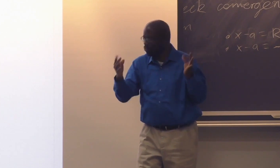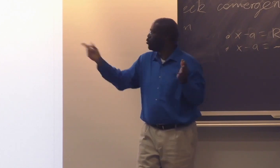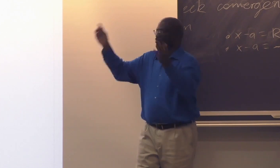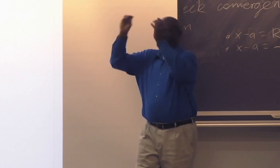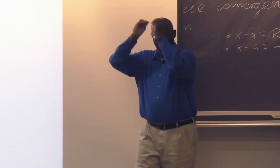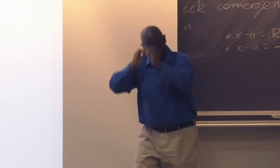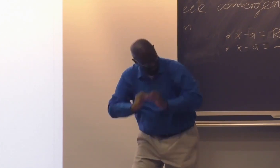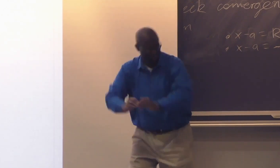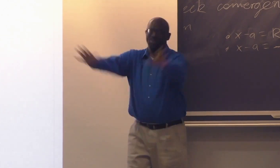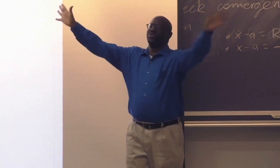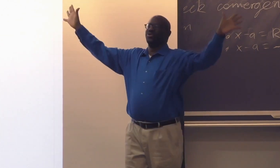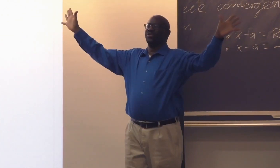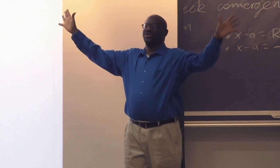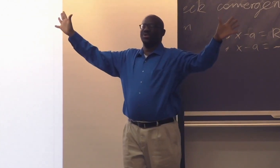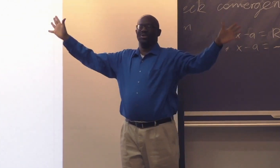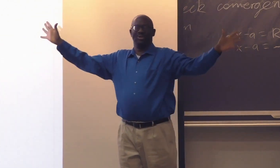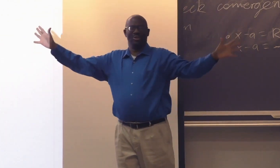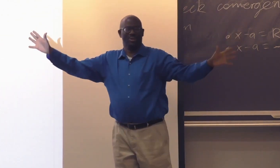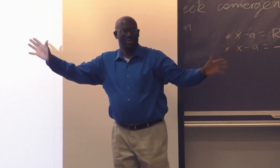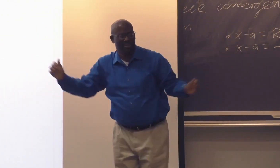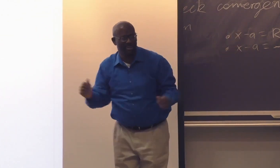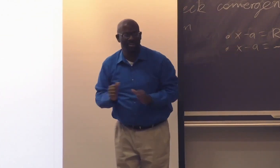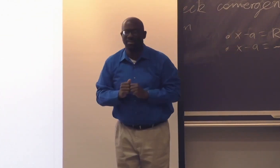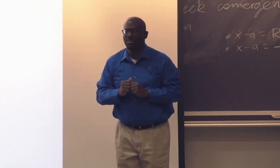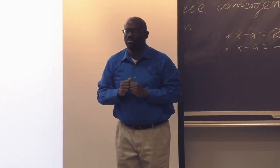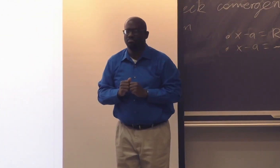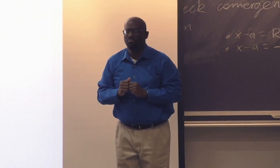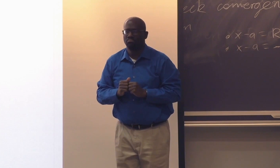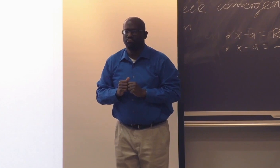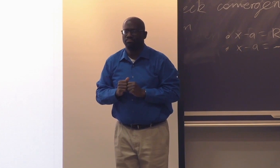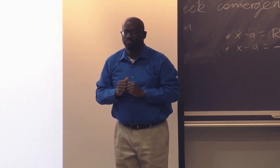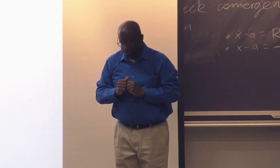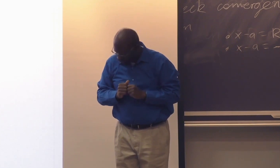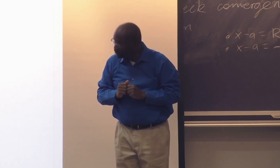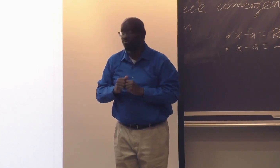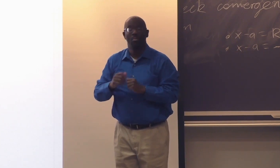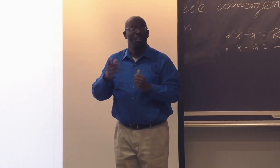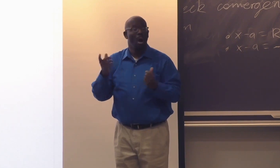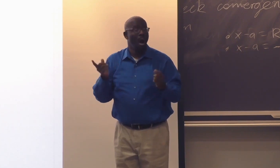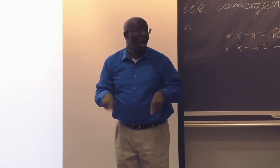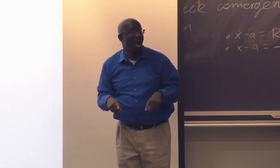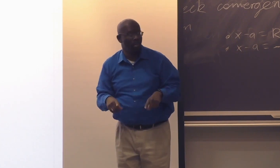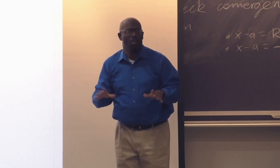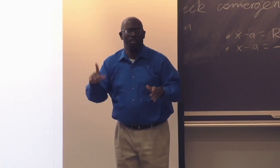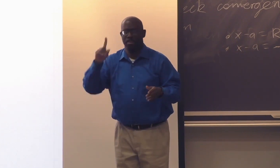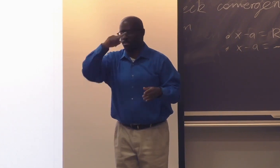to sign the title of the movie. And this became blasted out over social media.